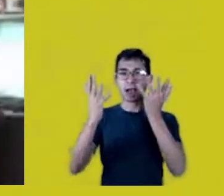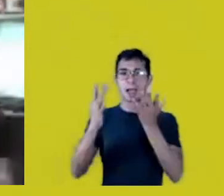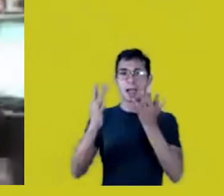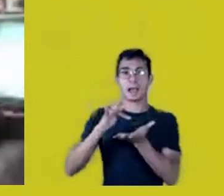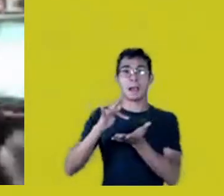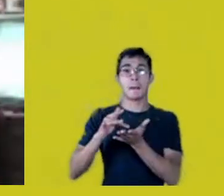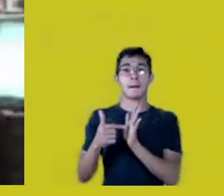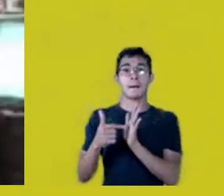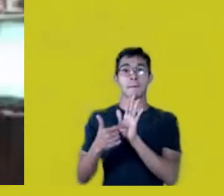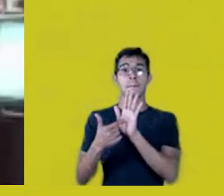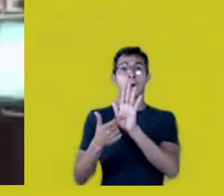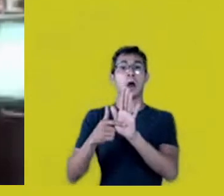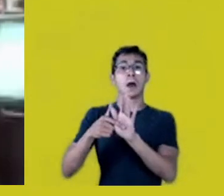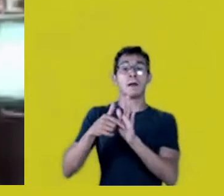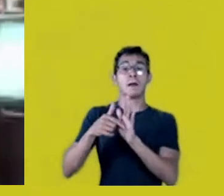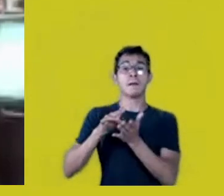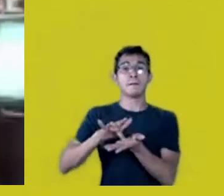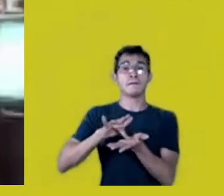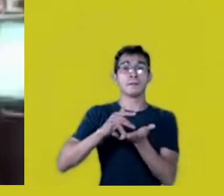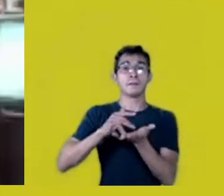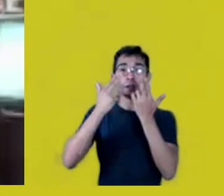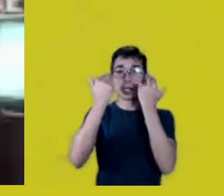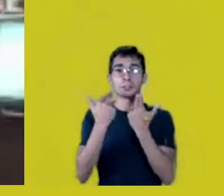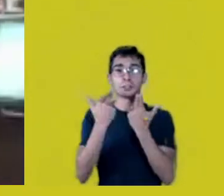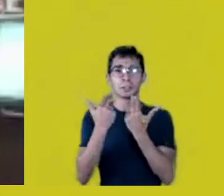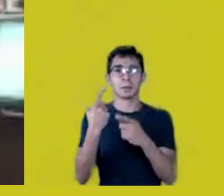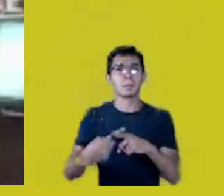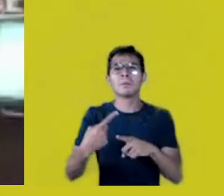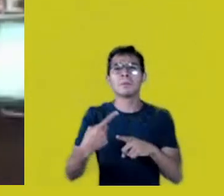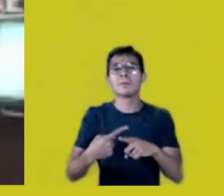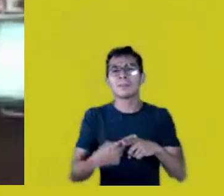Or are they simply being used?